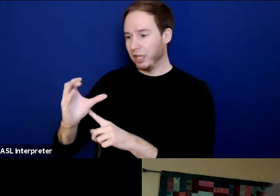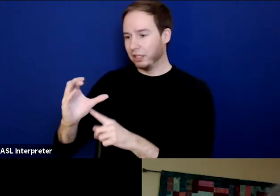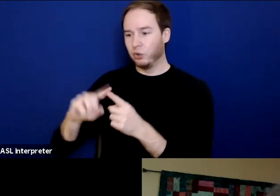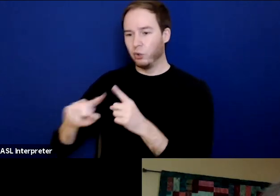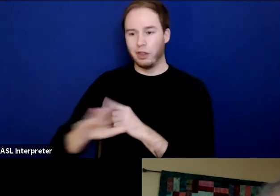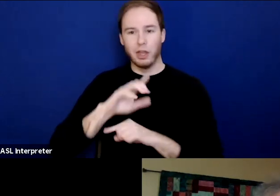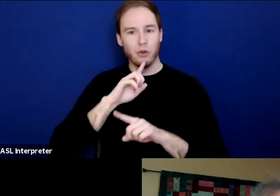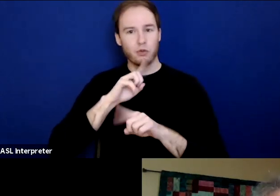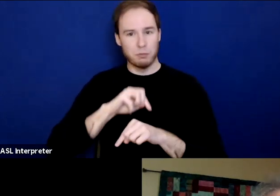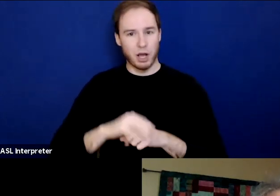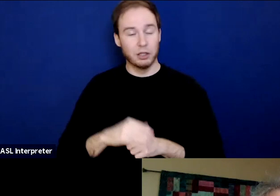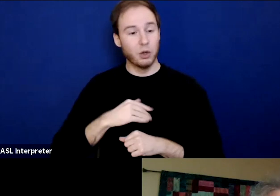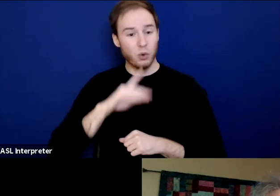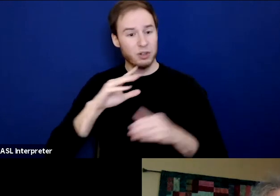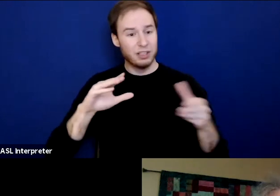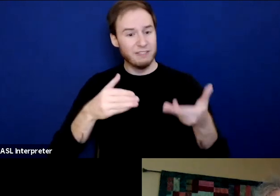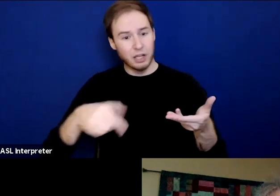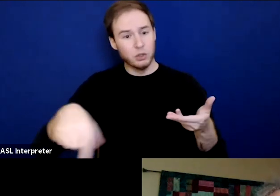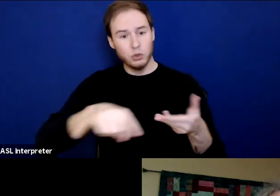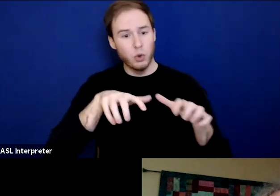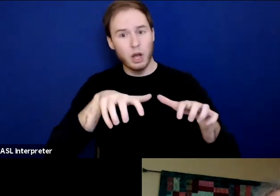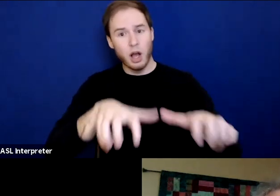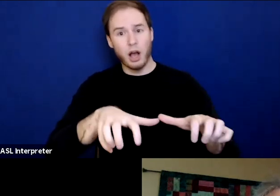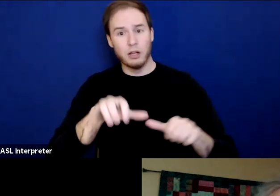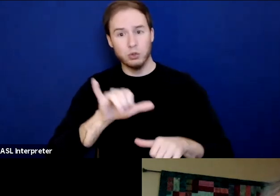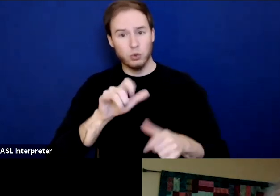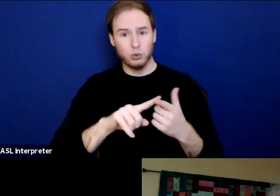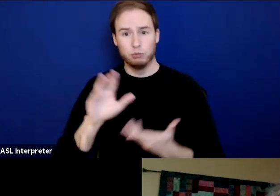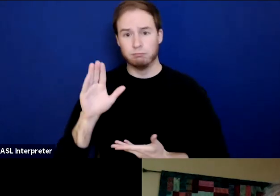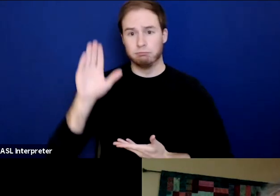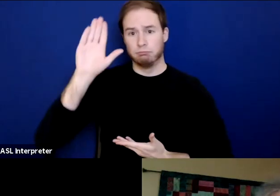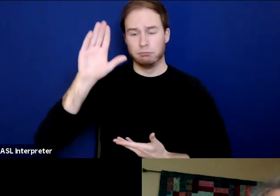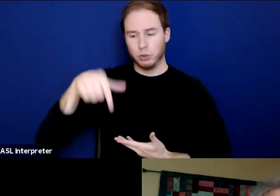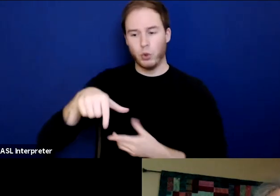we invite you also to raise questions in the Q&A box. And as some of you have noted,